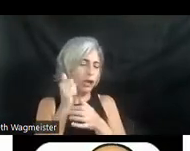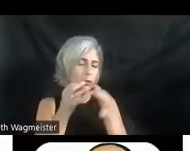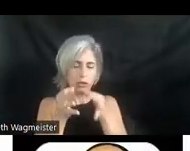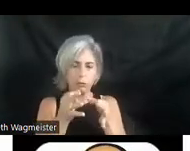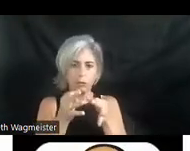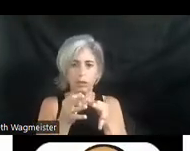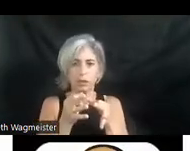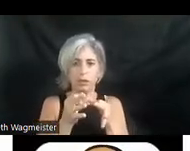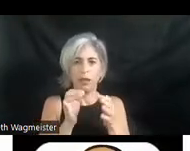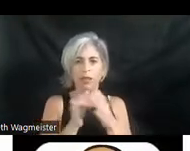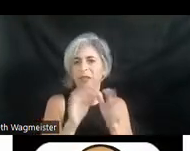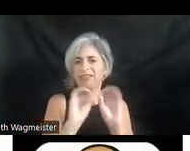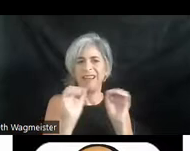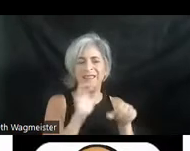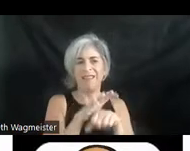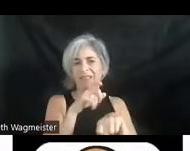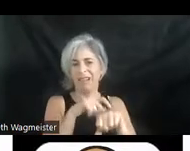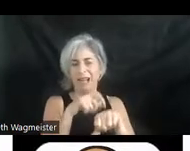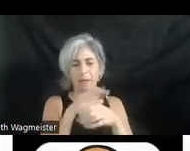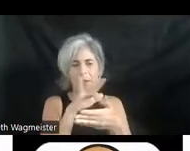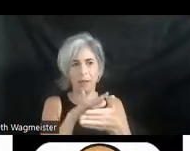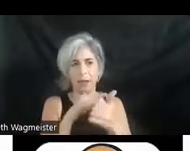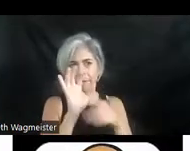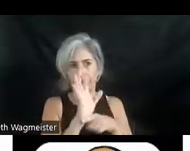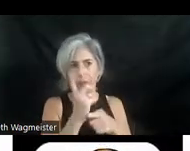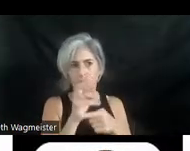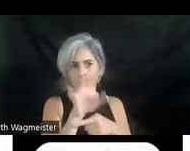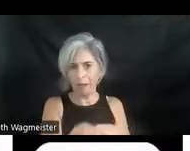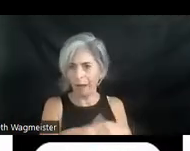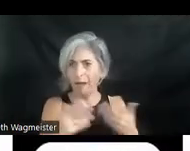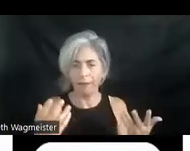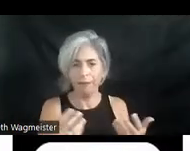is just no time in the middle of a film to do that.